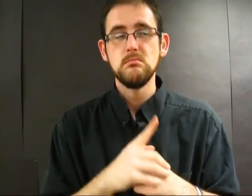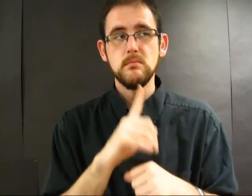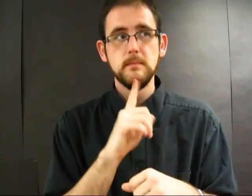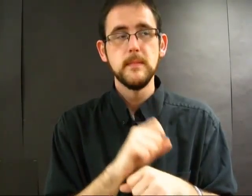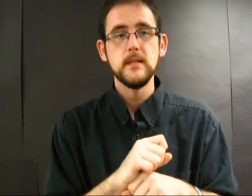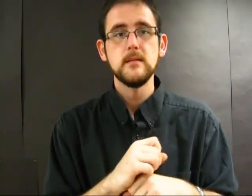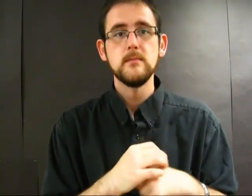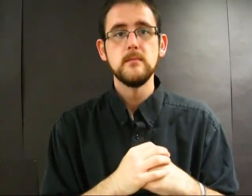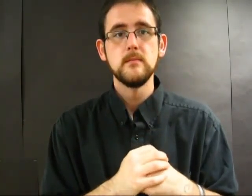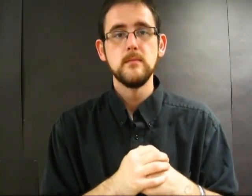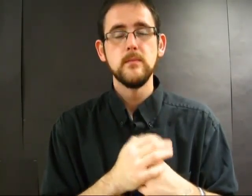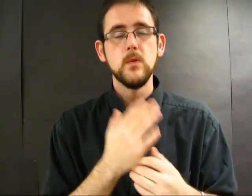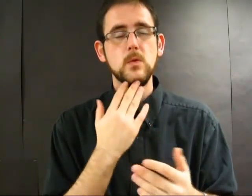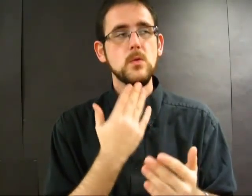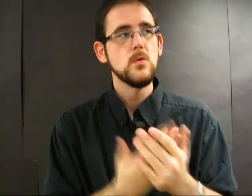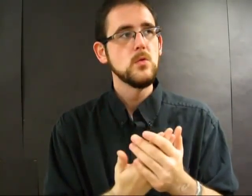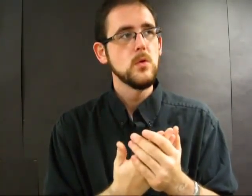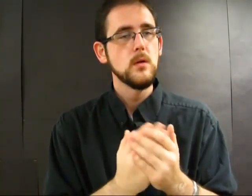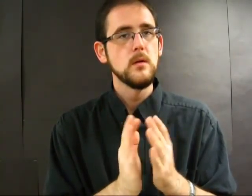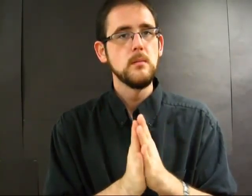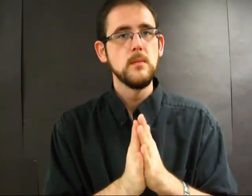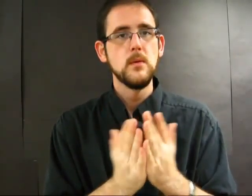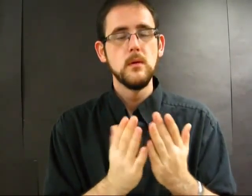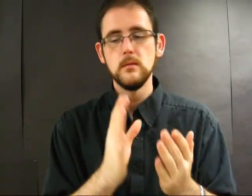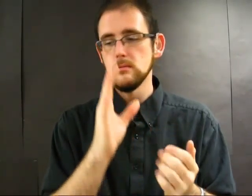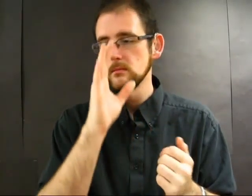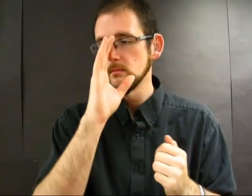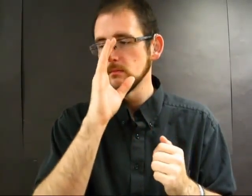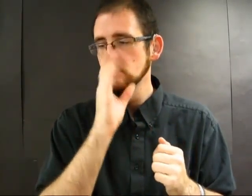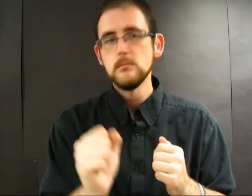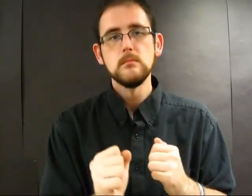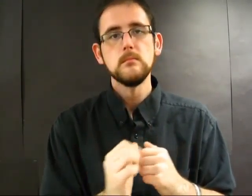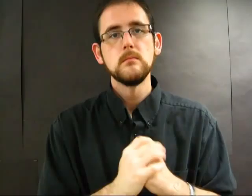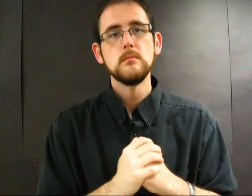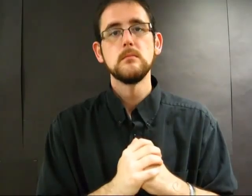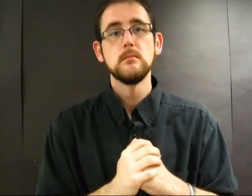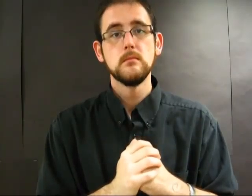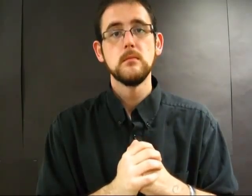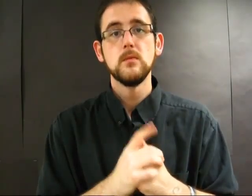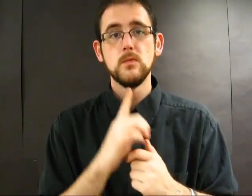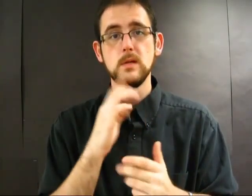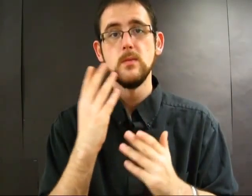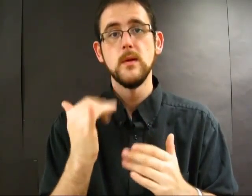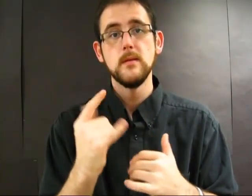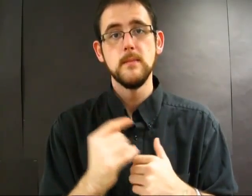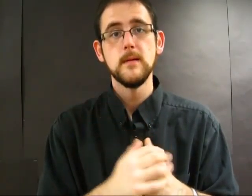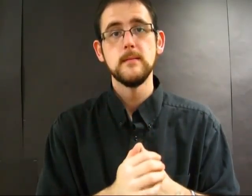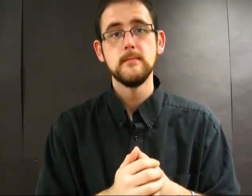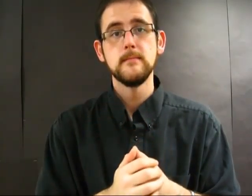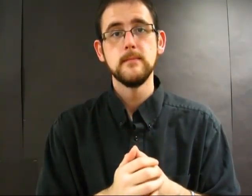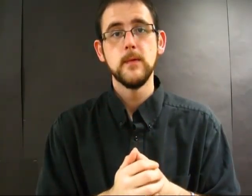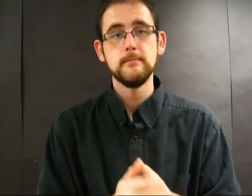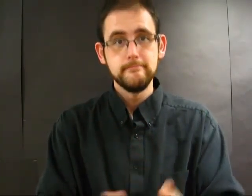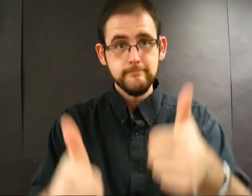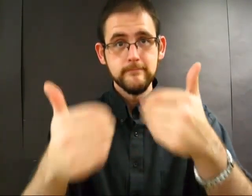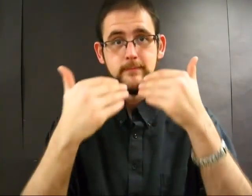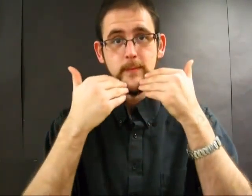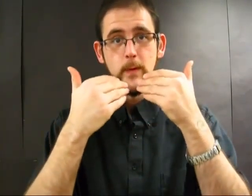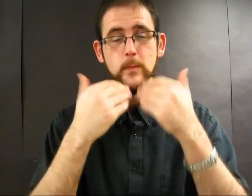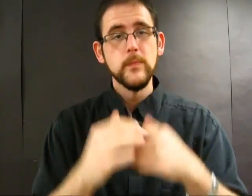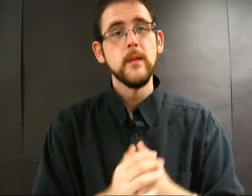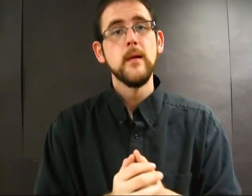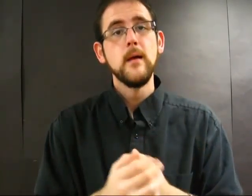It's a good, absorbing book; I really recommend it! Thanks!